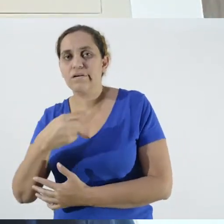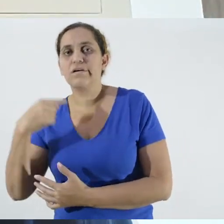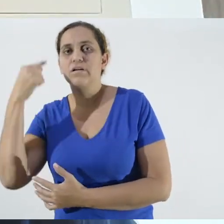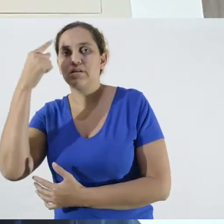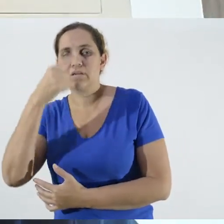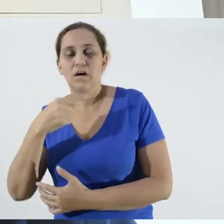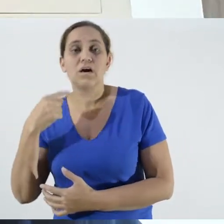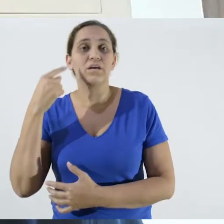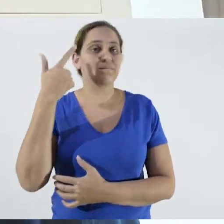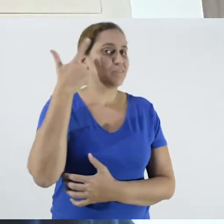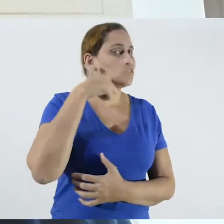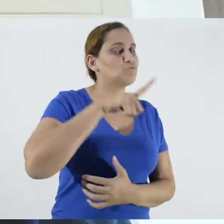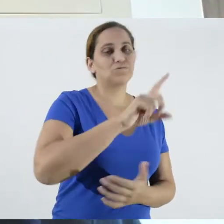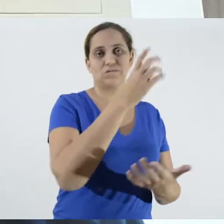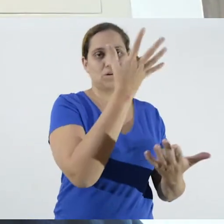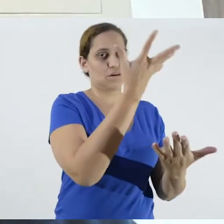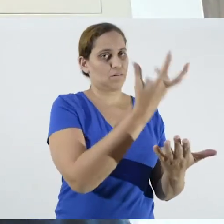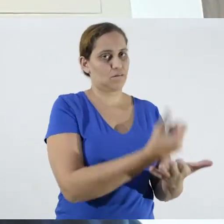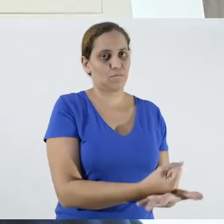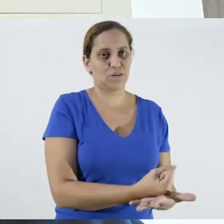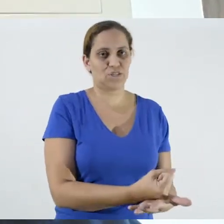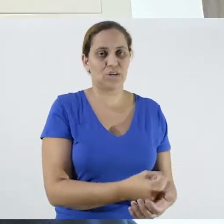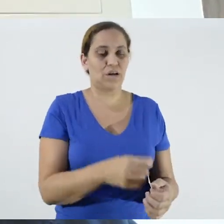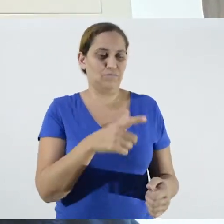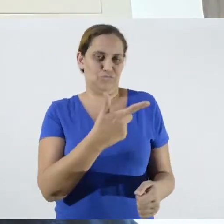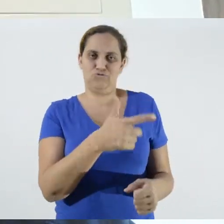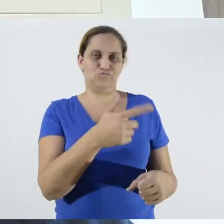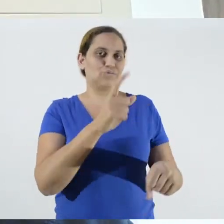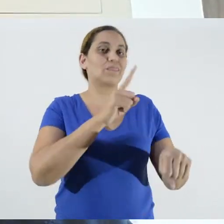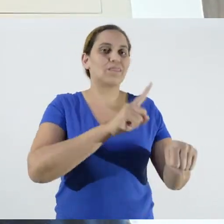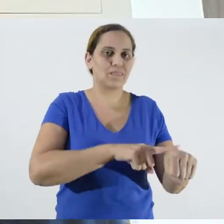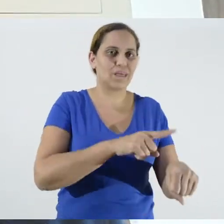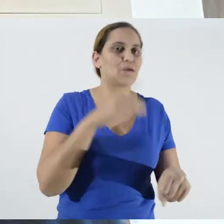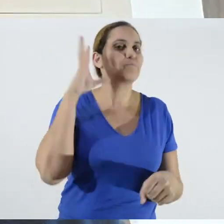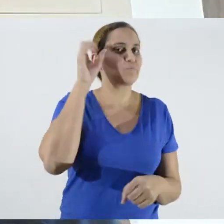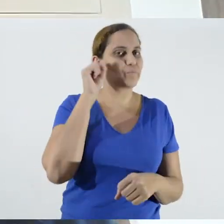not to mention that the person may not even have time to listen to this type of information.